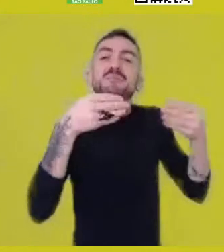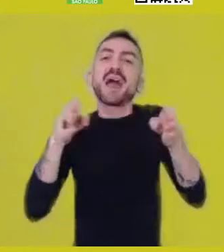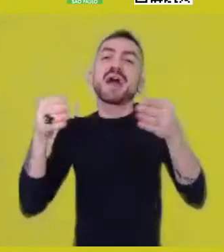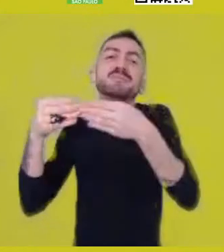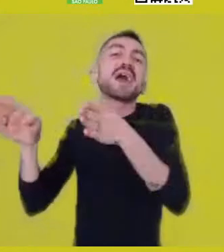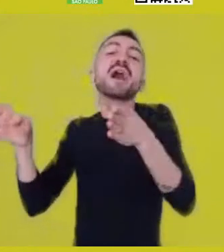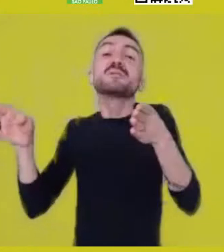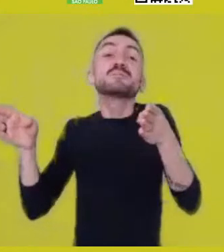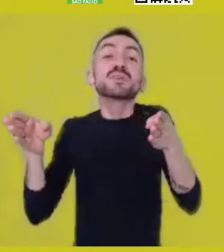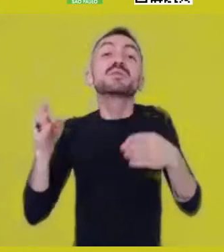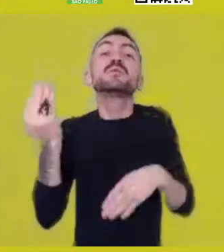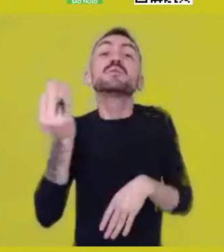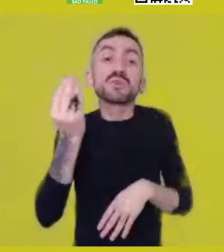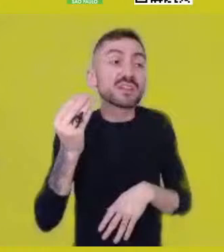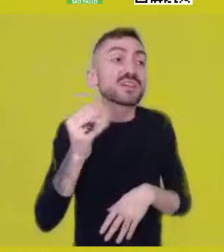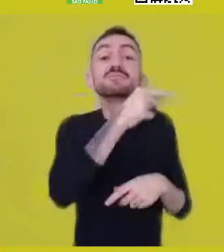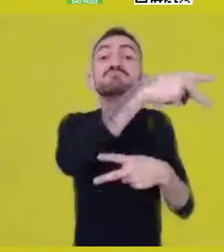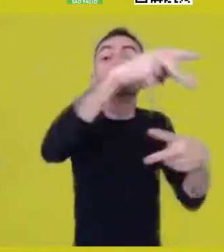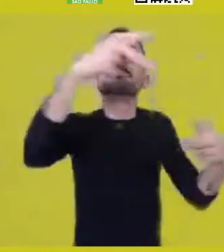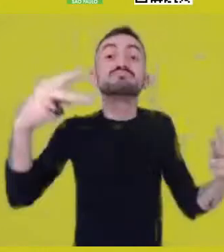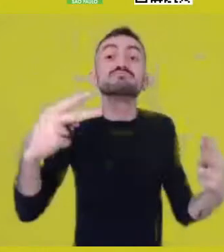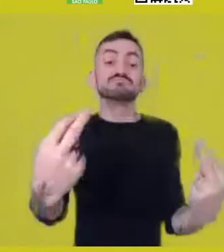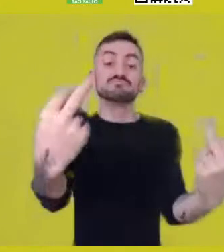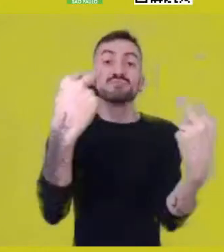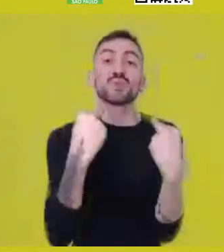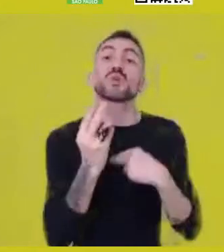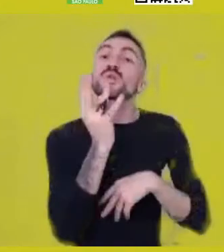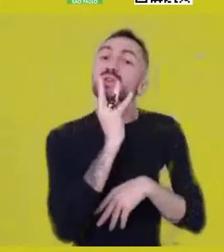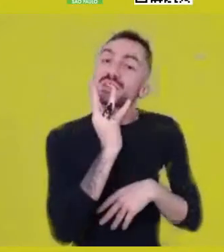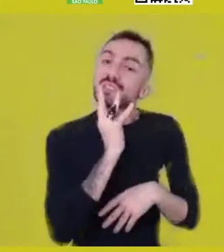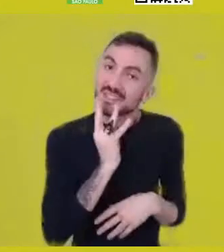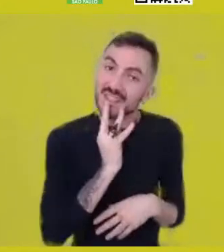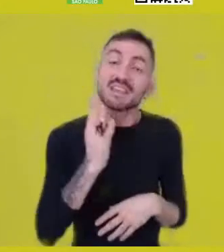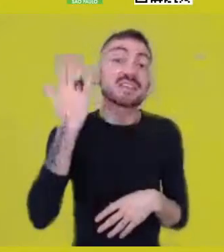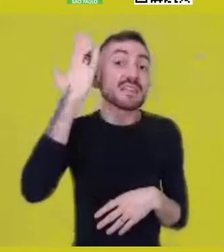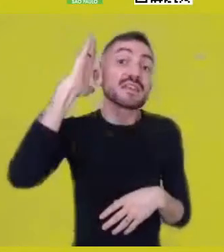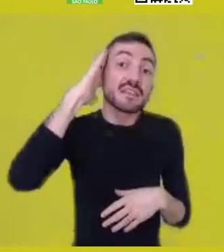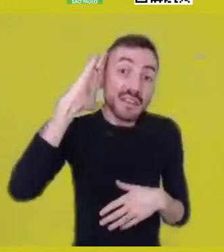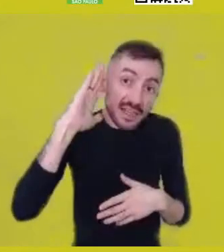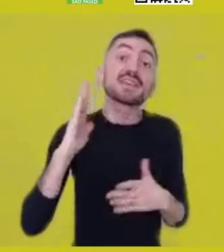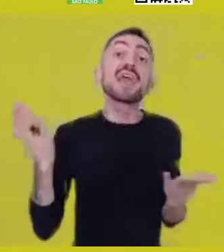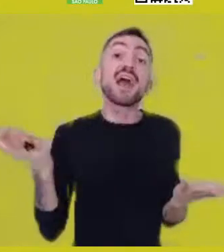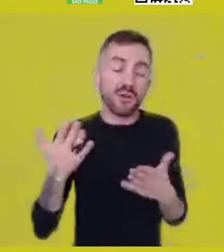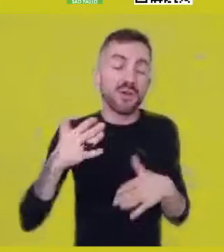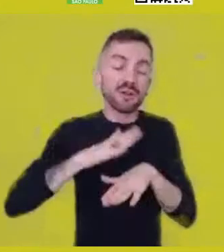this purpose of enabling the action and the listening